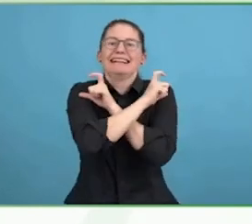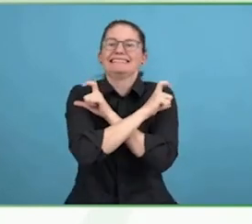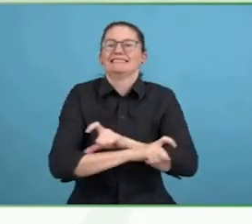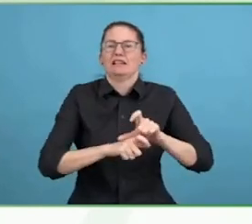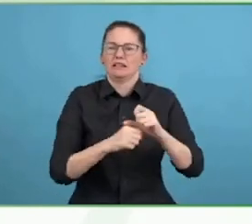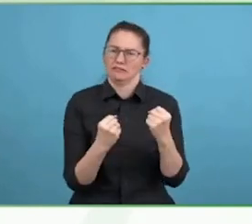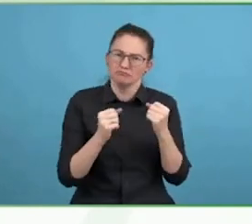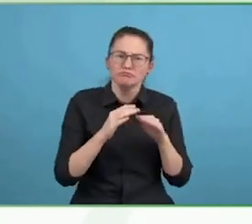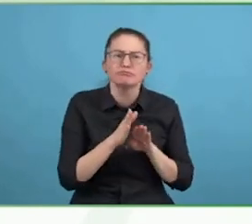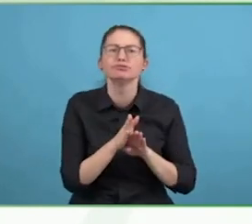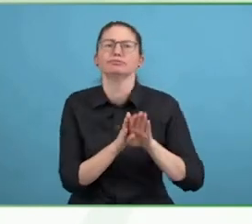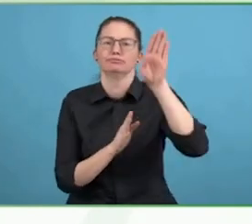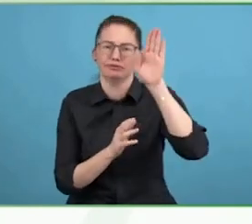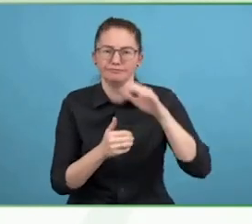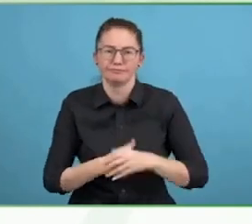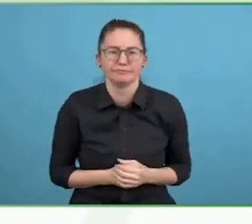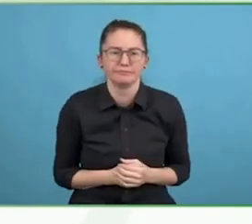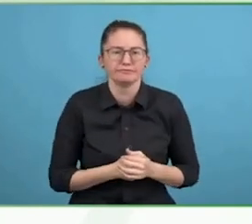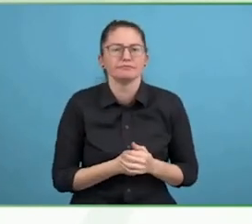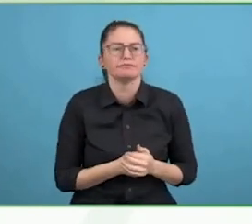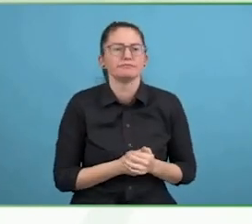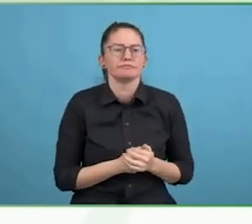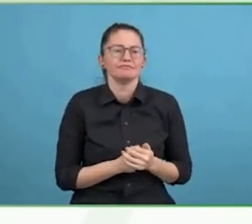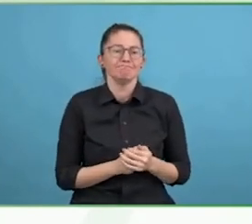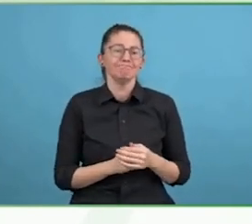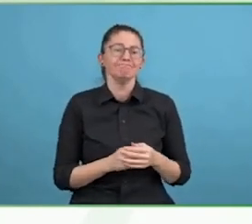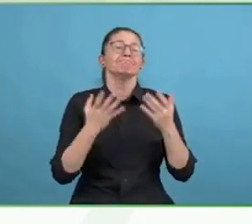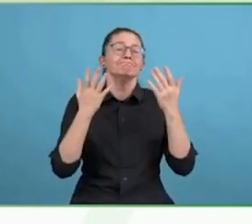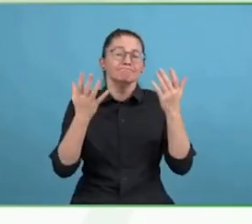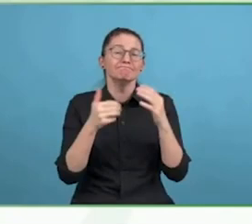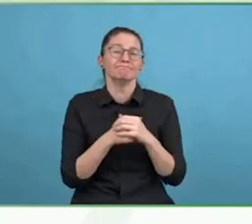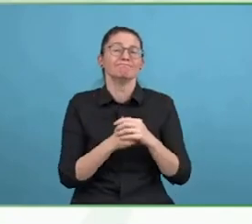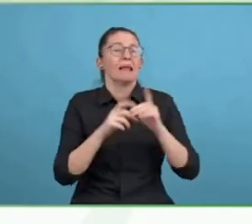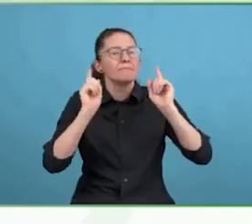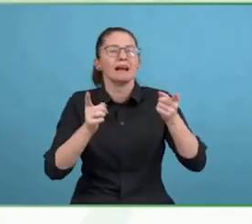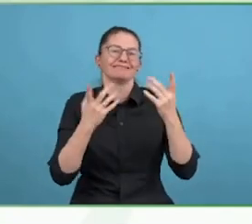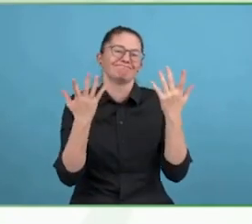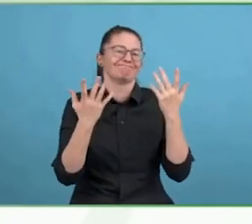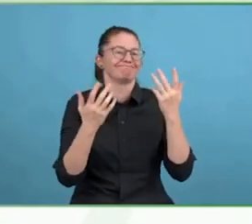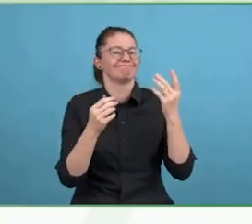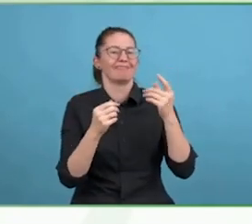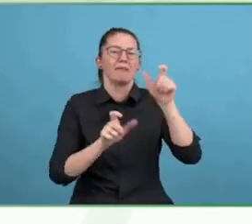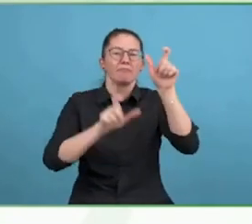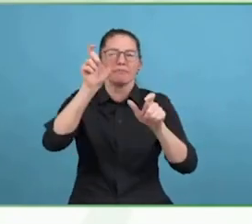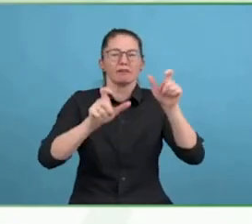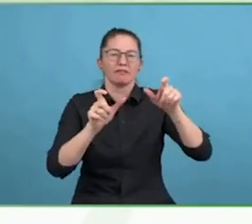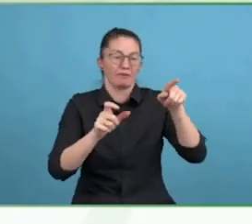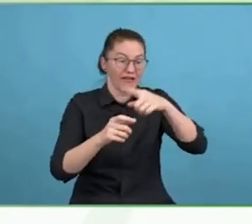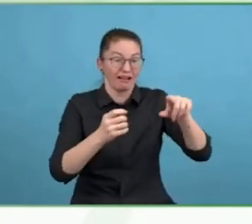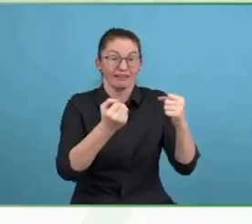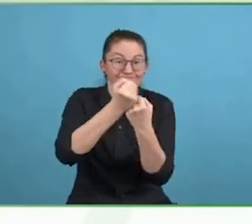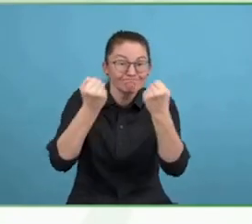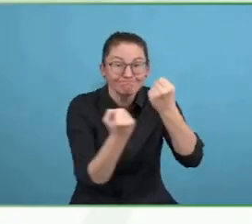Another time. In the meantime, thank you so much for sharing your story. We really appreciate your time.